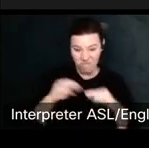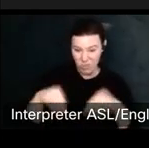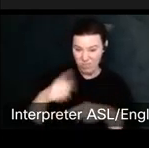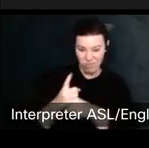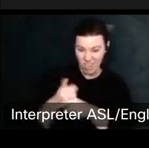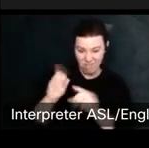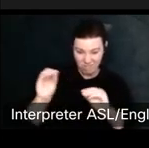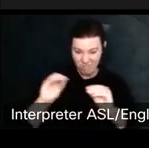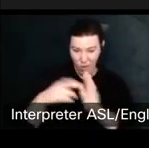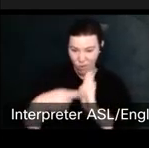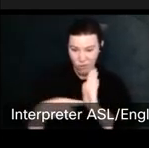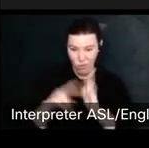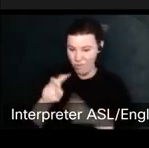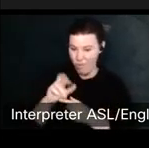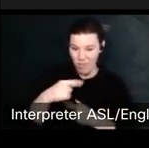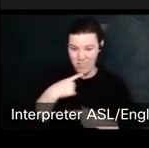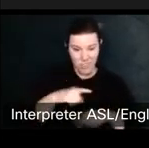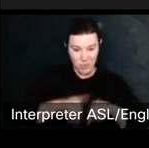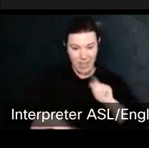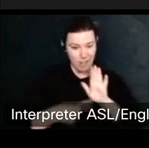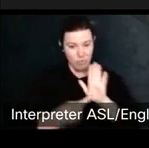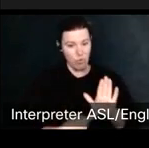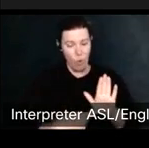Next slide please, um.